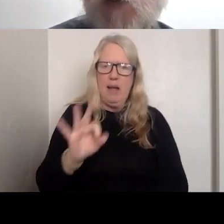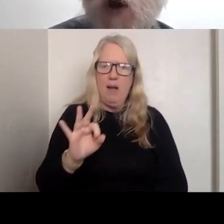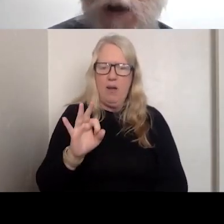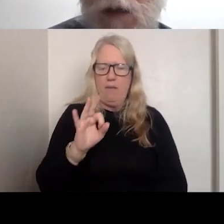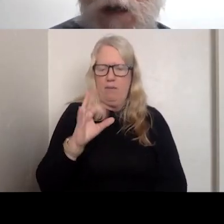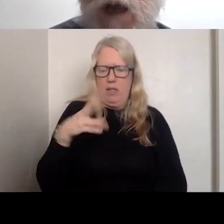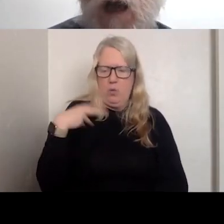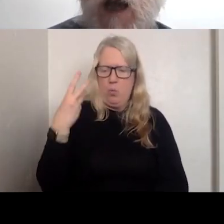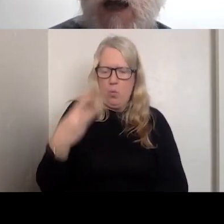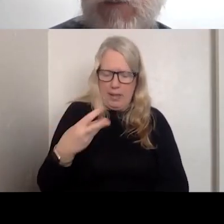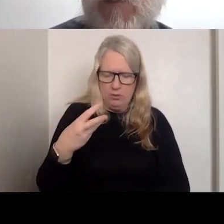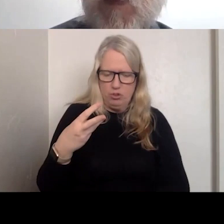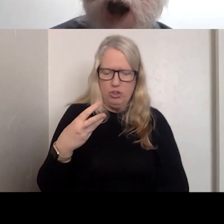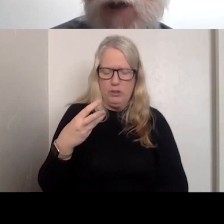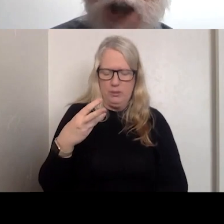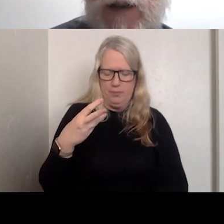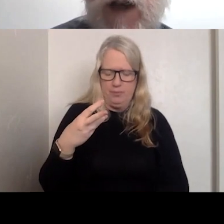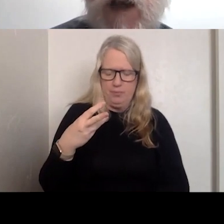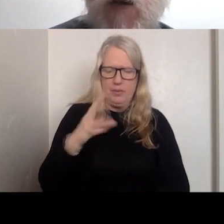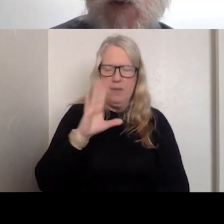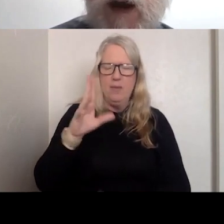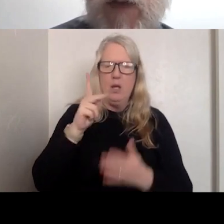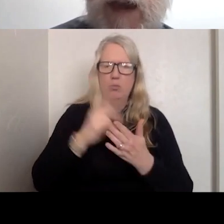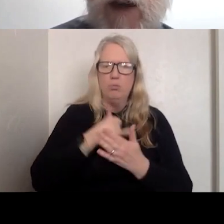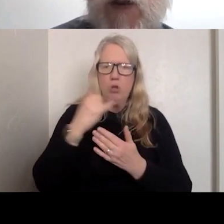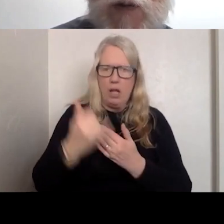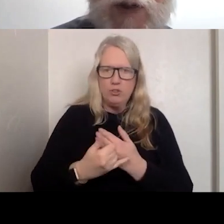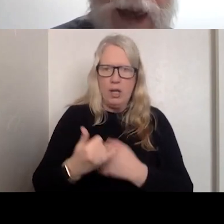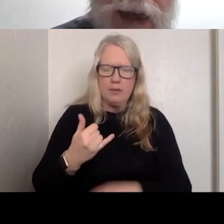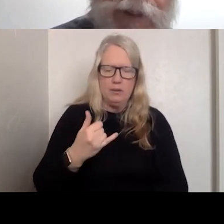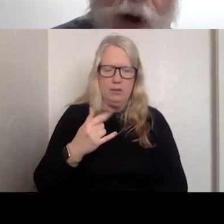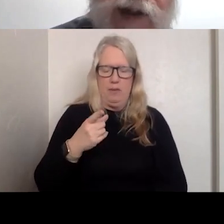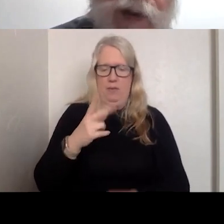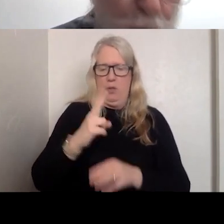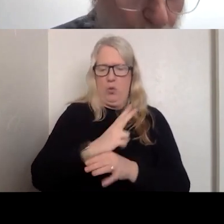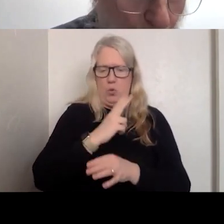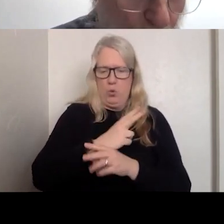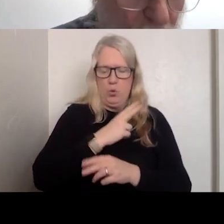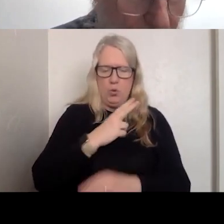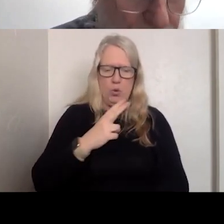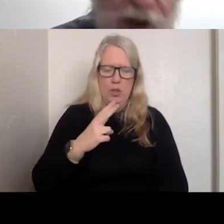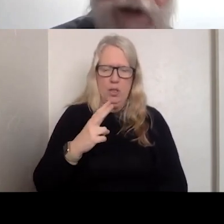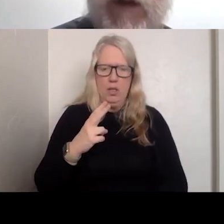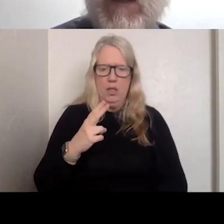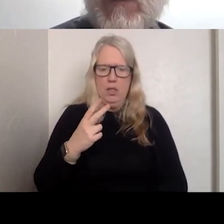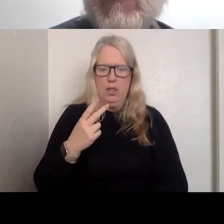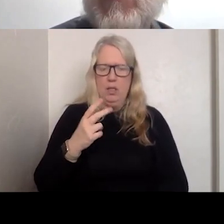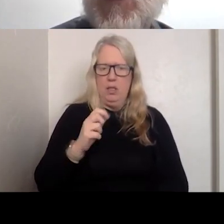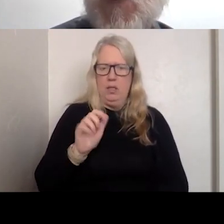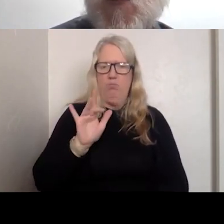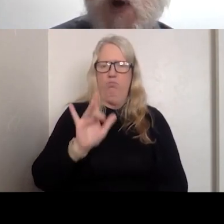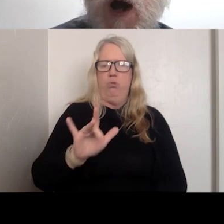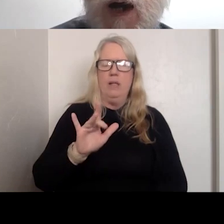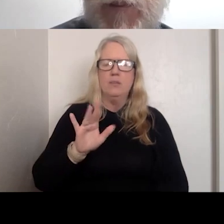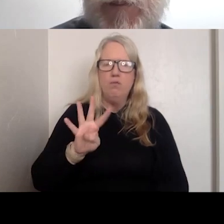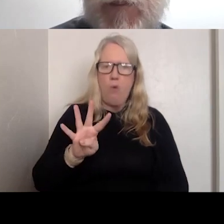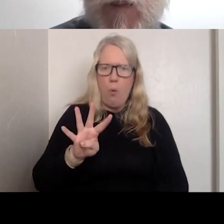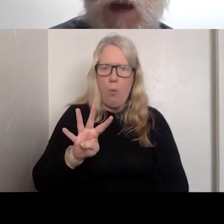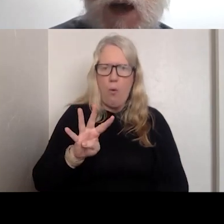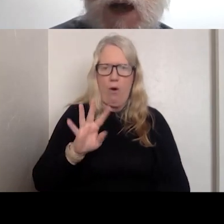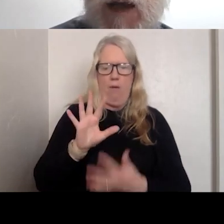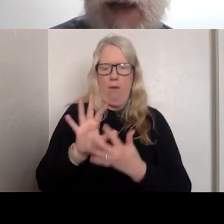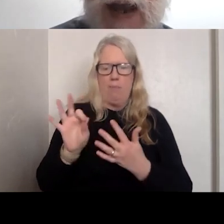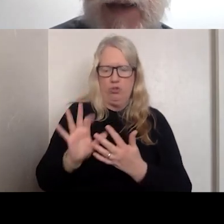STRONG OPTION WHERE THEY ARE USING A PRESS FOUR OPTION TO CONNECT